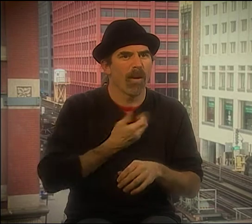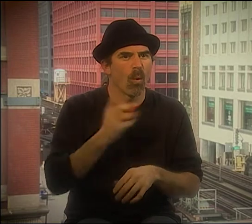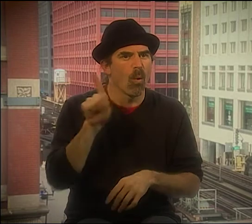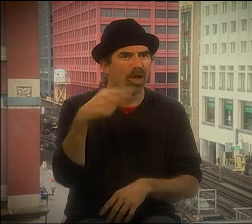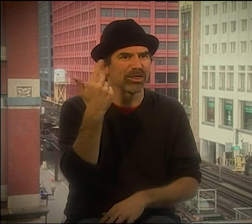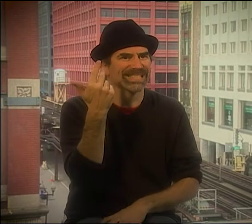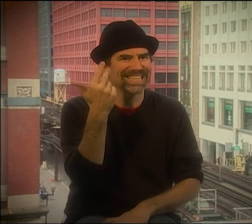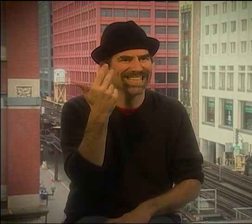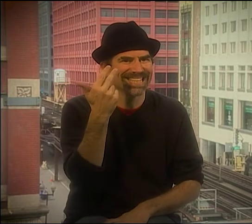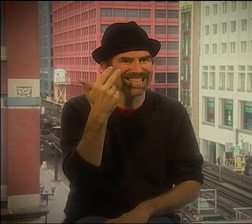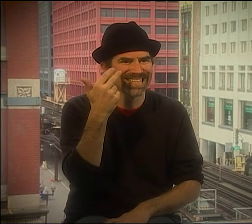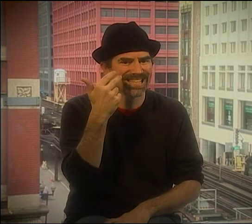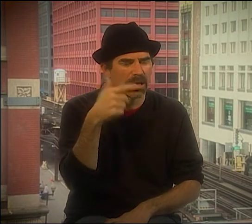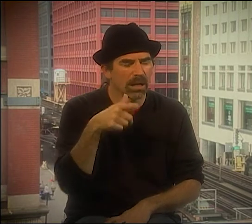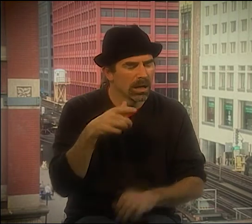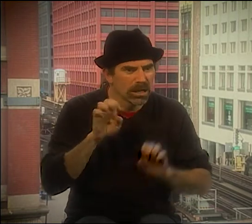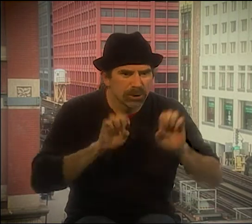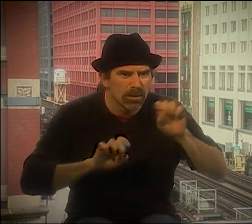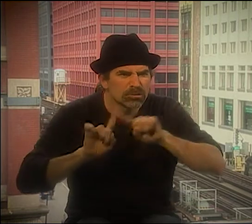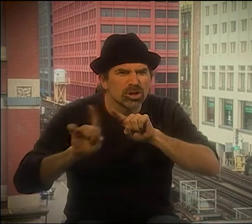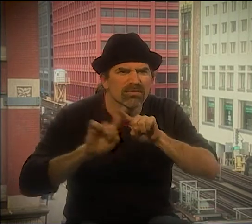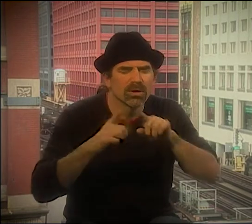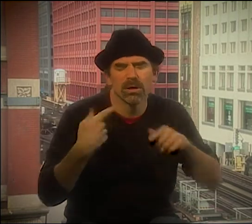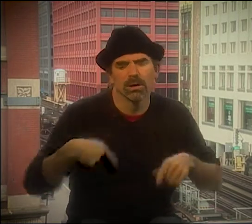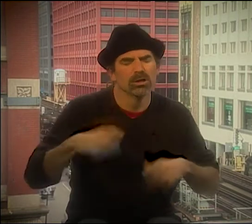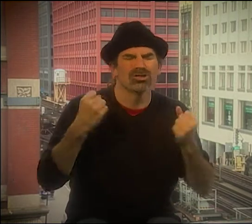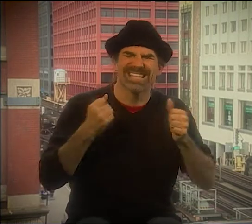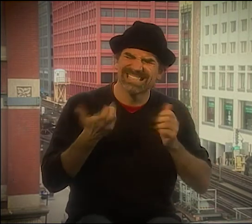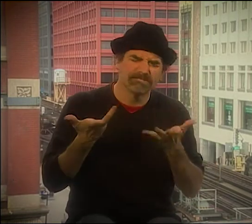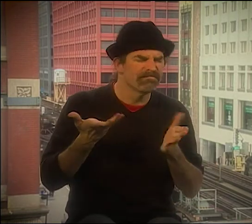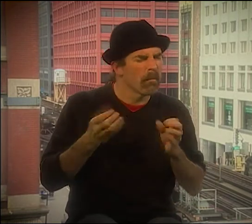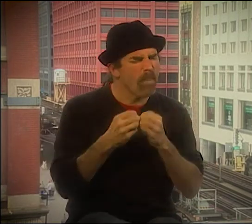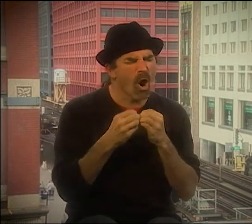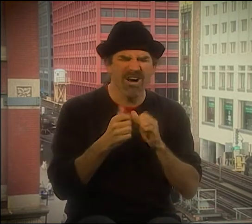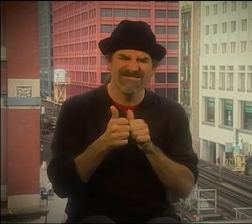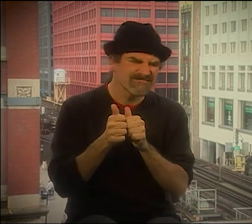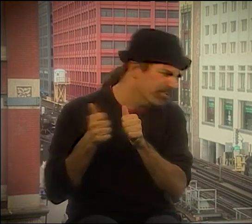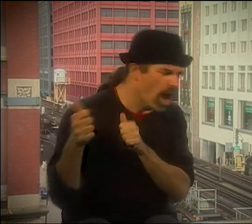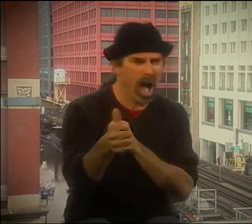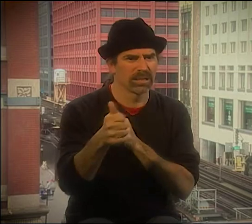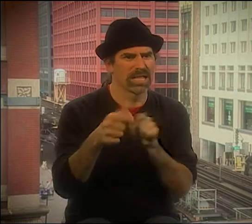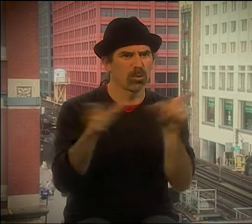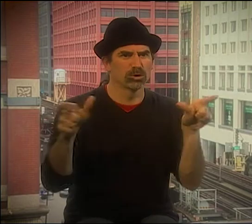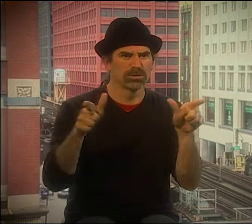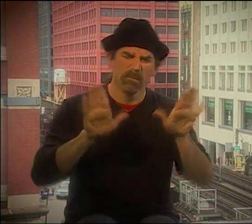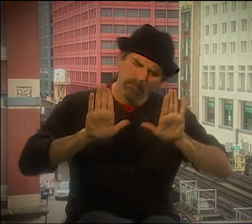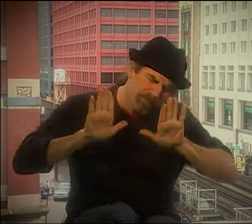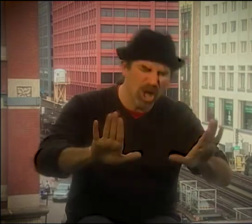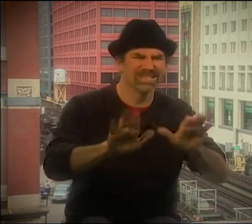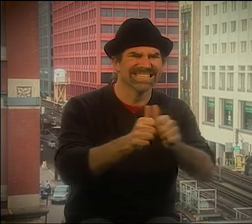I WORKED WITH HIM TOGETHER-- KENNY, SERGE, JOHANNA, AND I WORKED TOGETHER AND DEVELOPED A HOLOCAUST PIECE